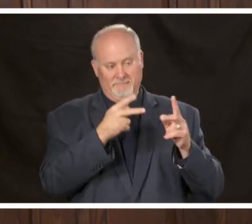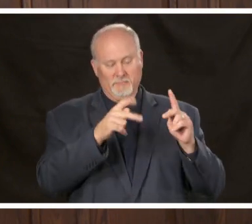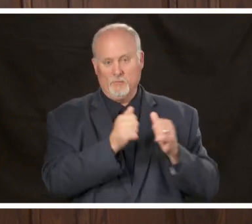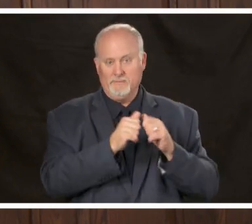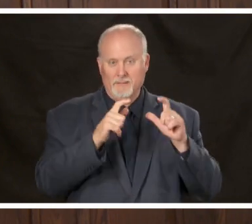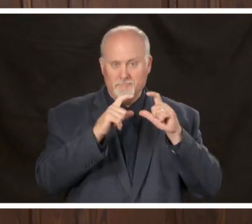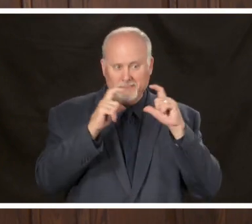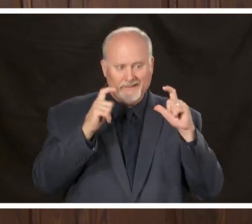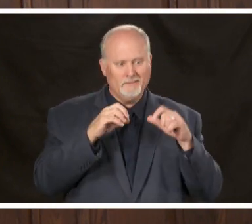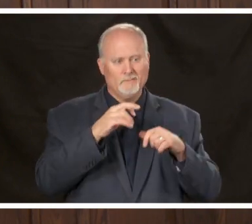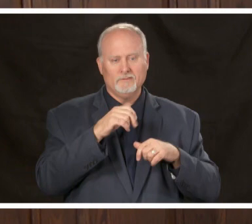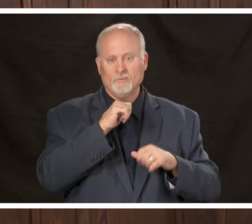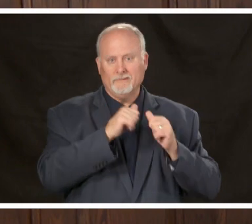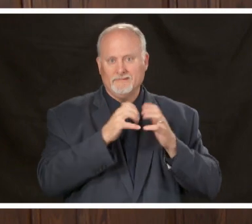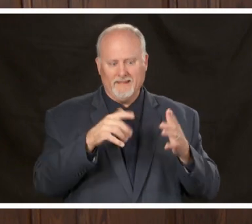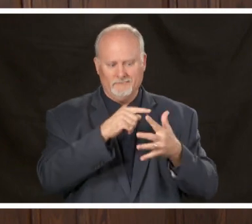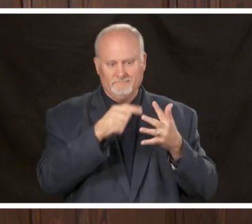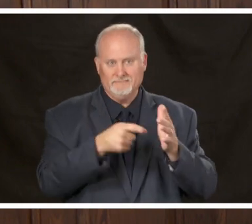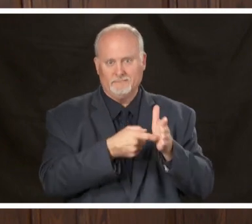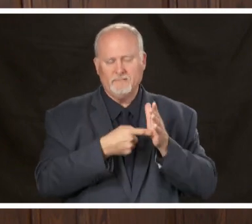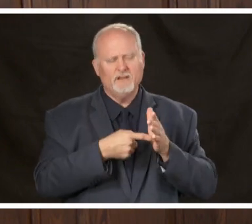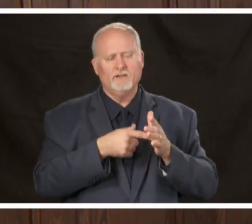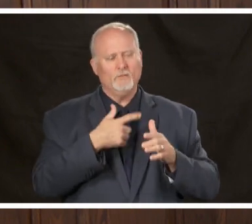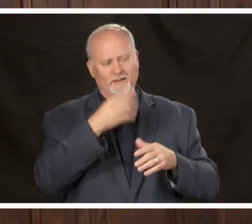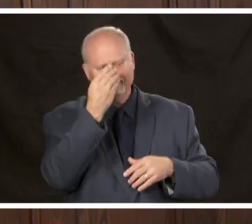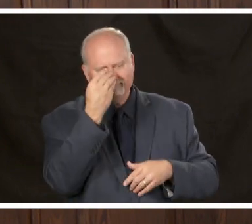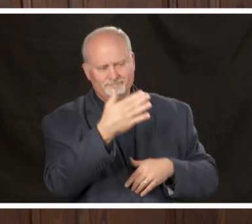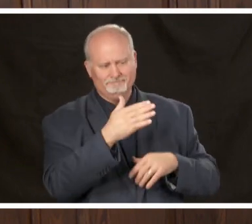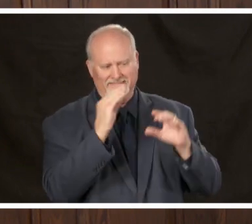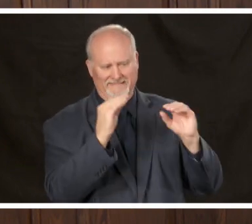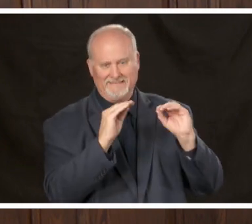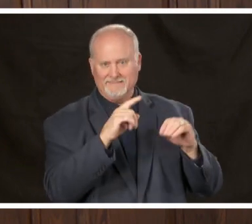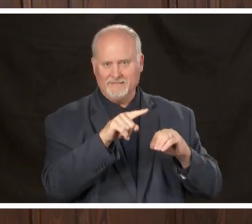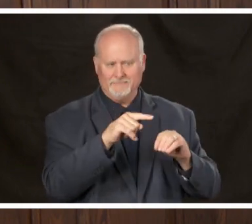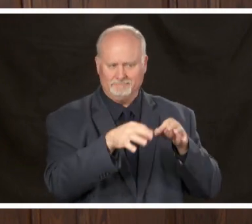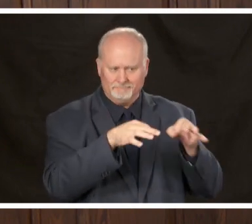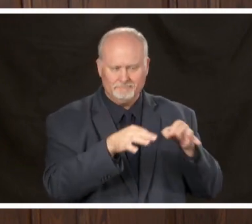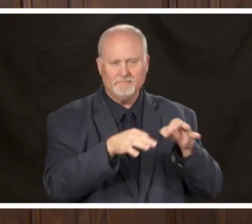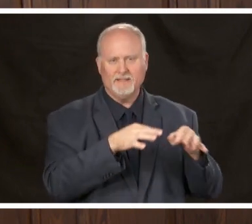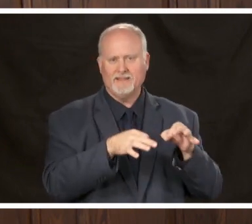punish them we want the message to be clear that we expect people to wear a